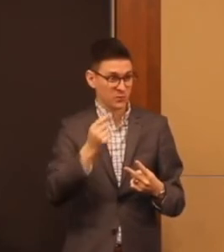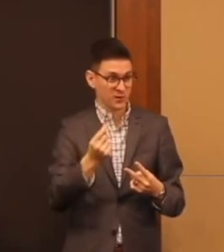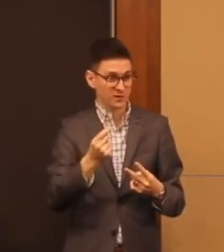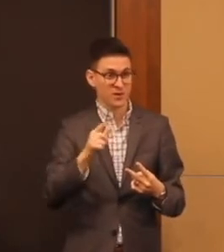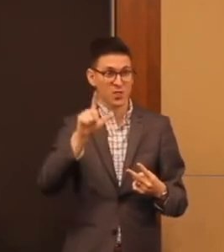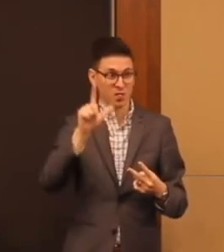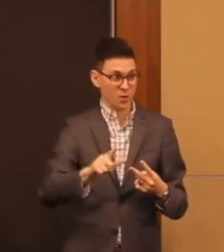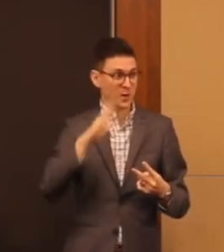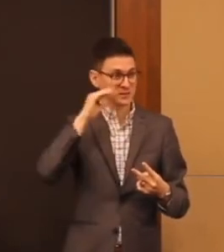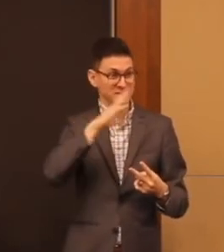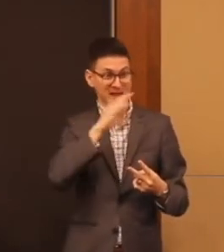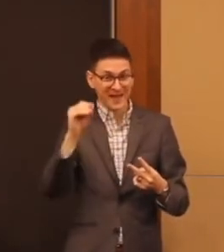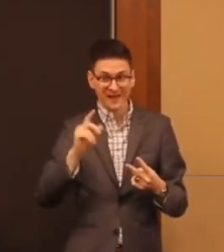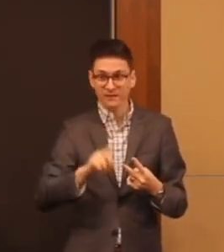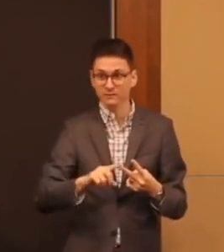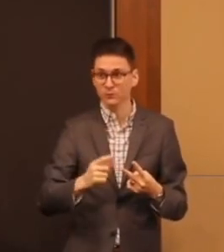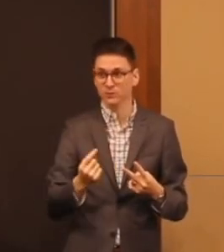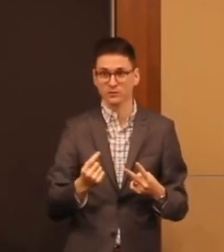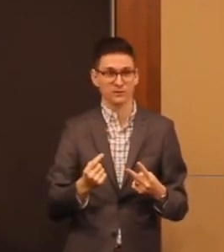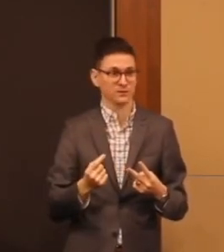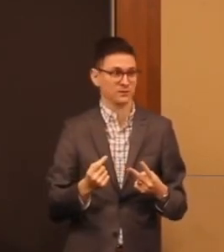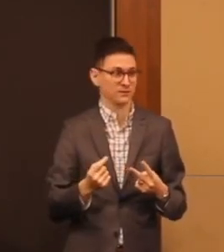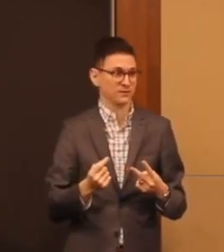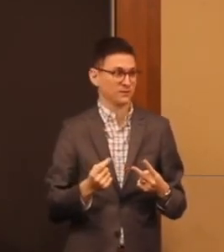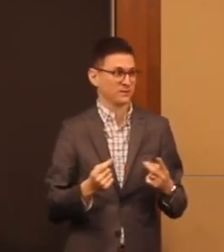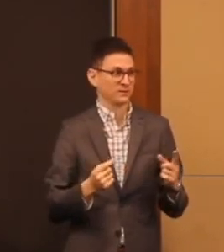is one what's the second one. [From Audience: Collaboration]